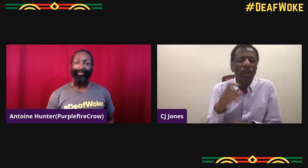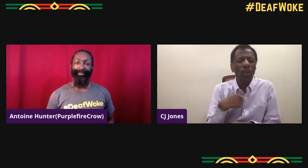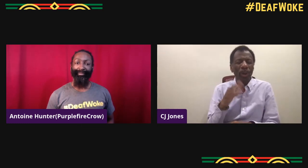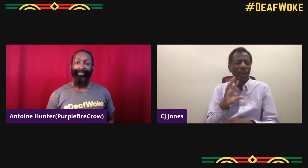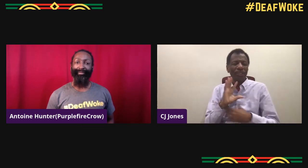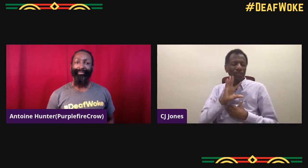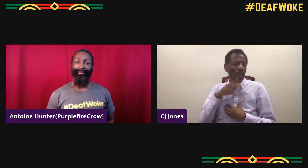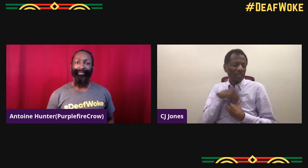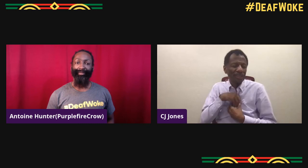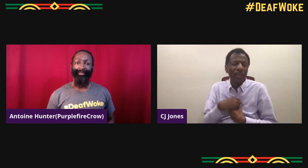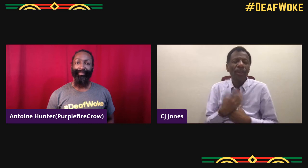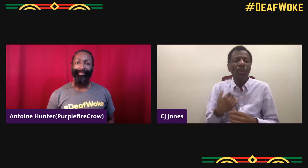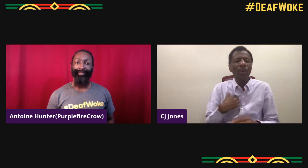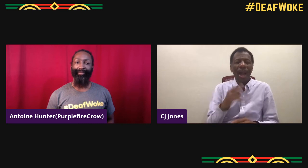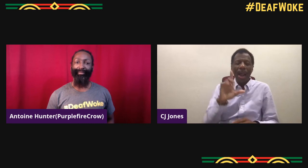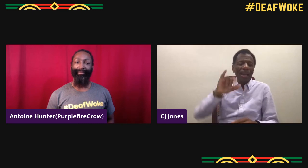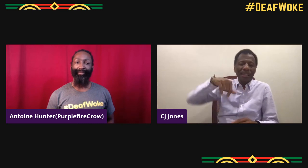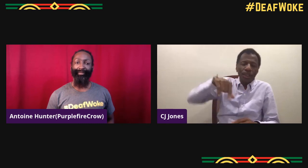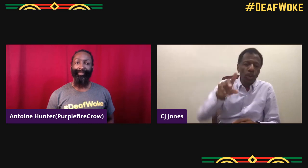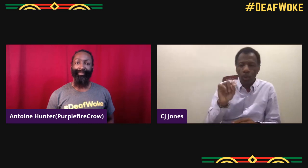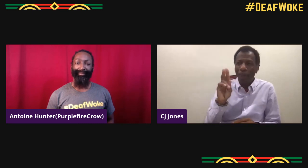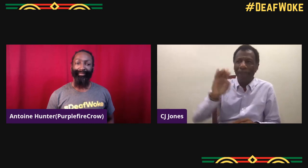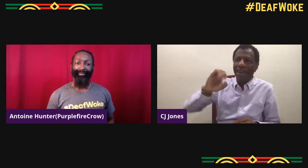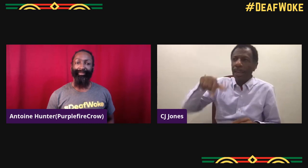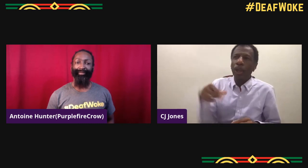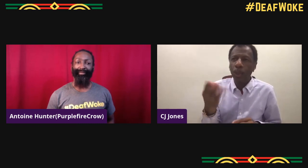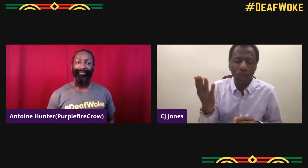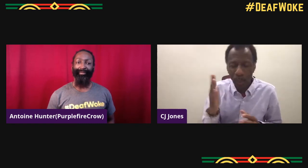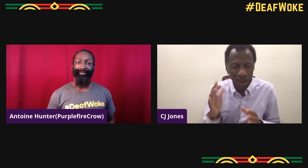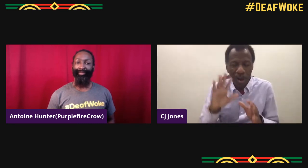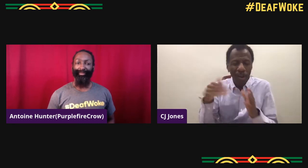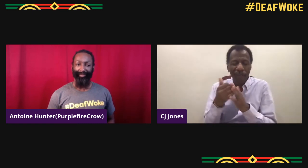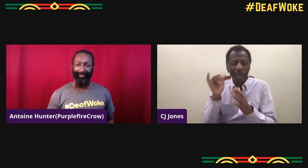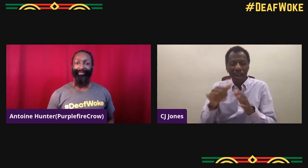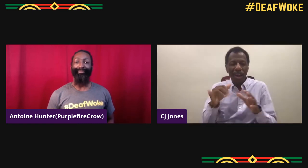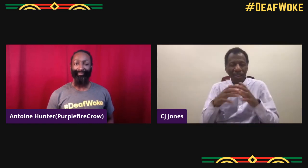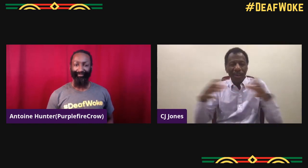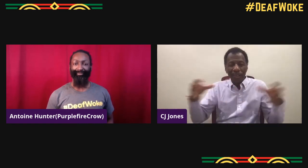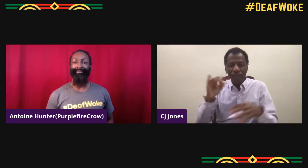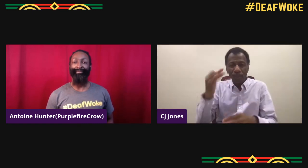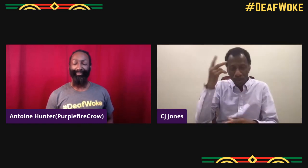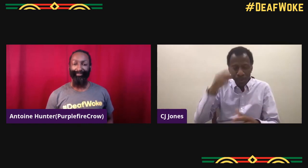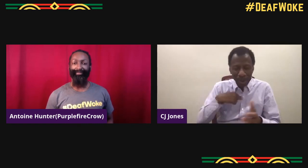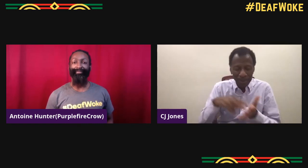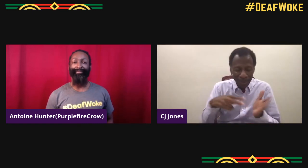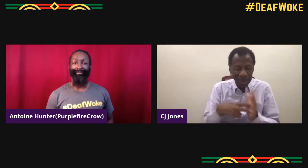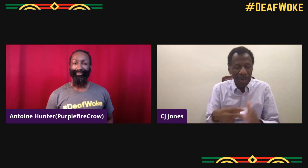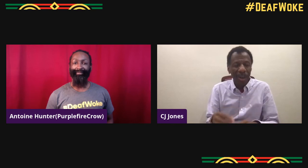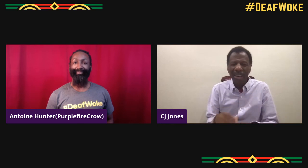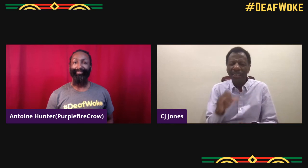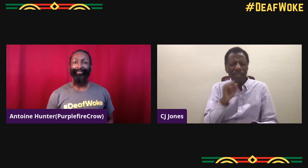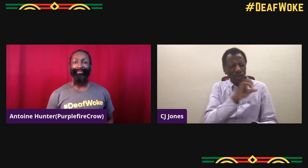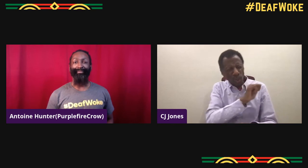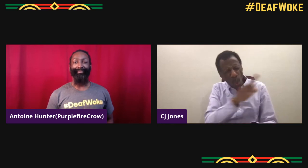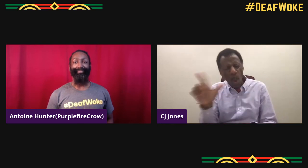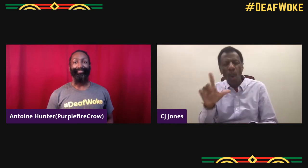and so it's important to have that diversity, to have that strength within, whether it be LBGTQ